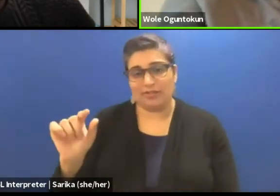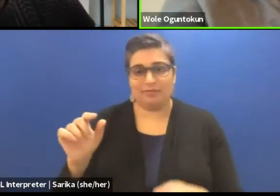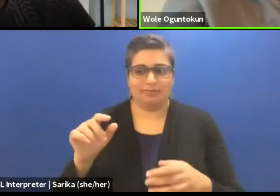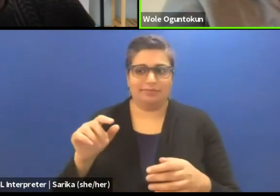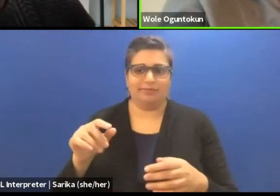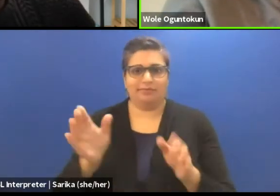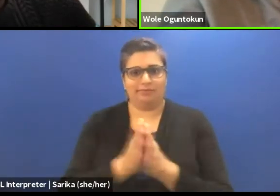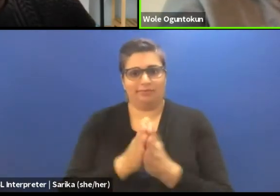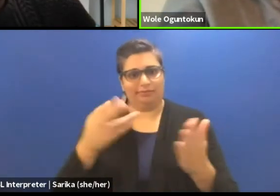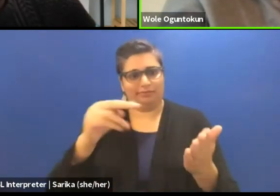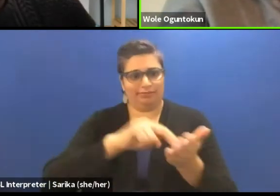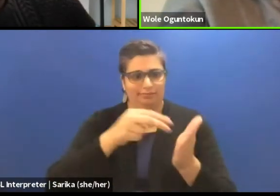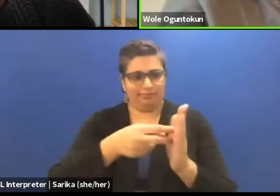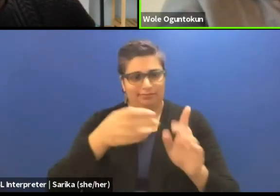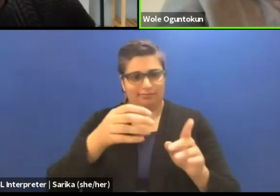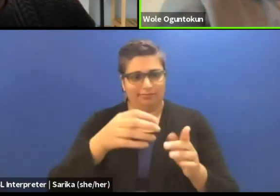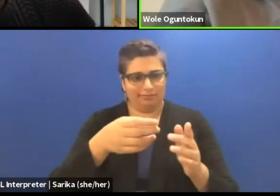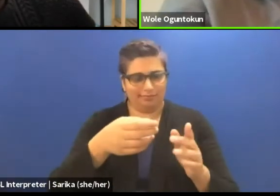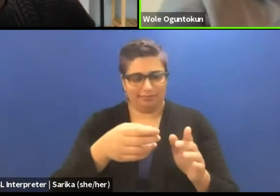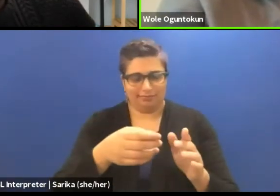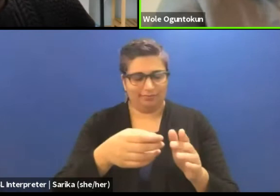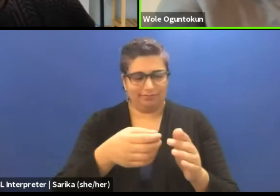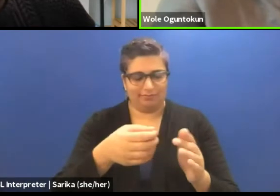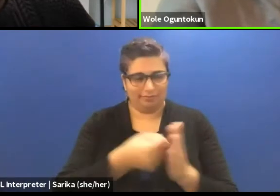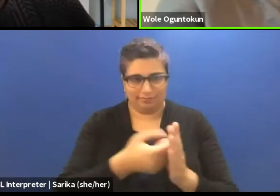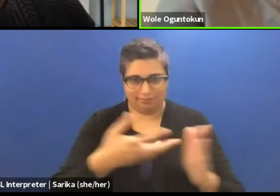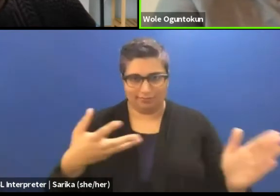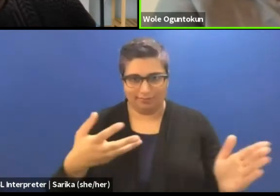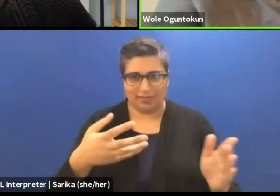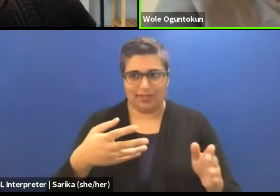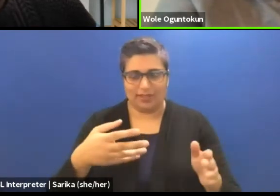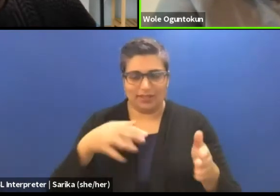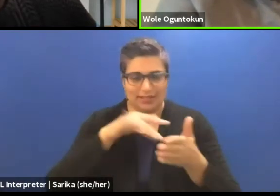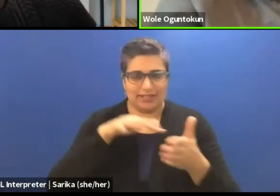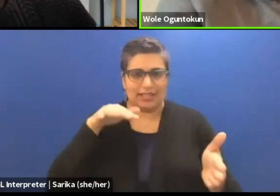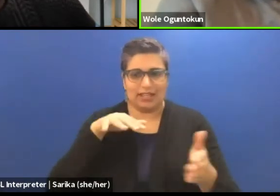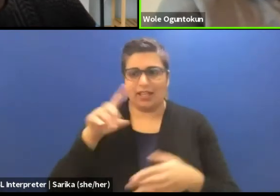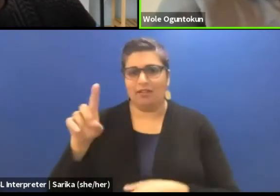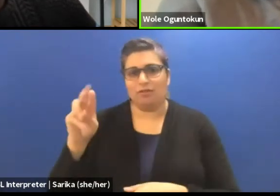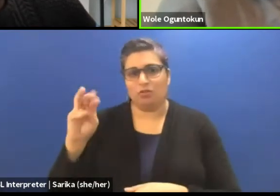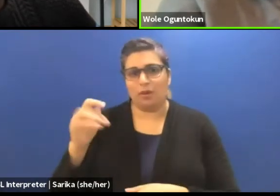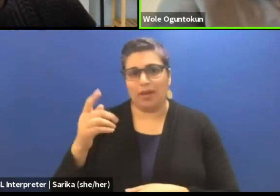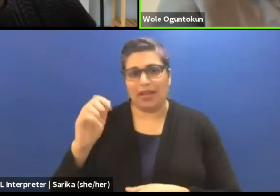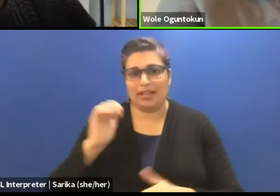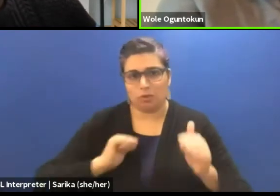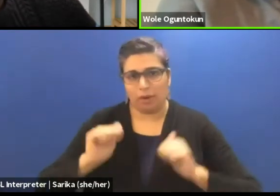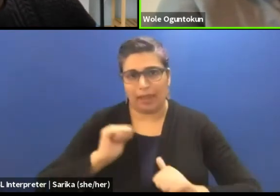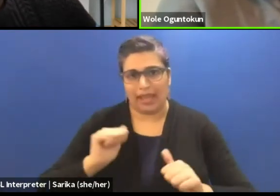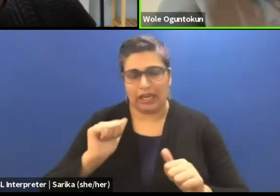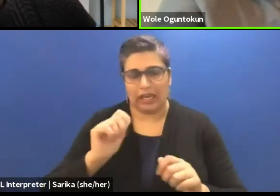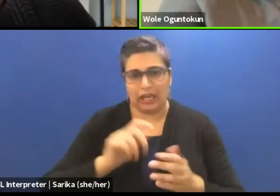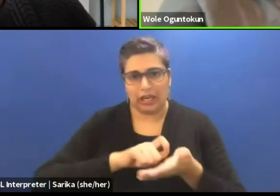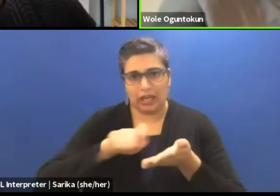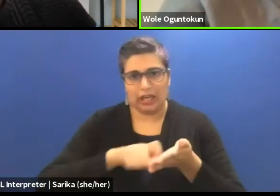it says dramaturgy is the study of dramatic composition and the representation of the many elements